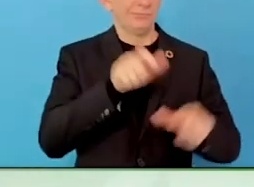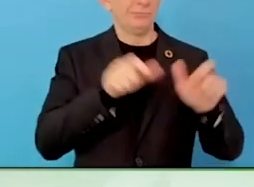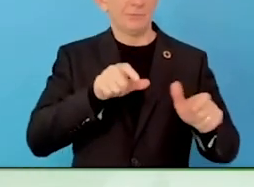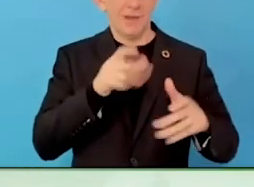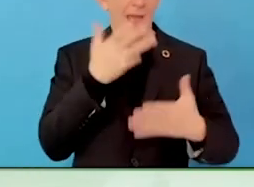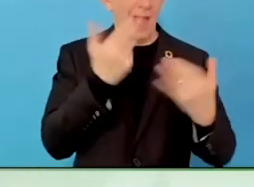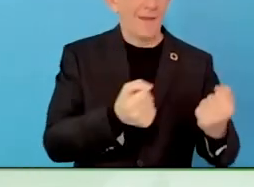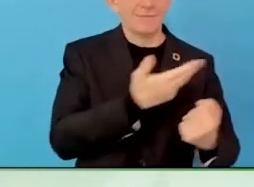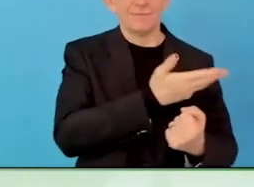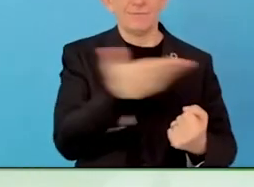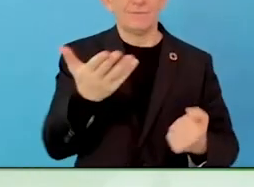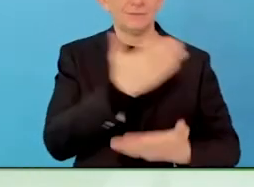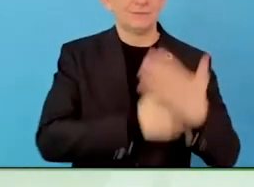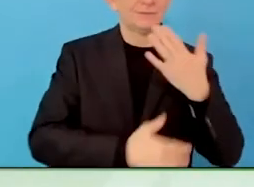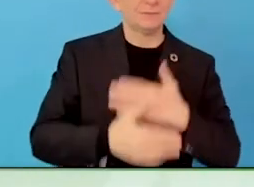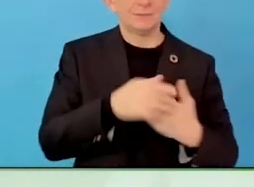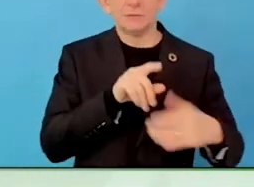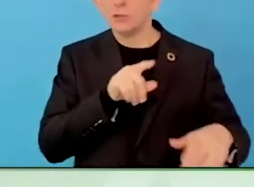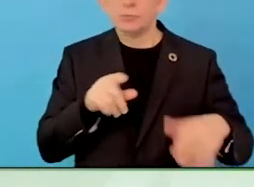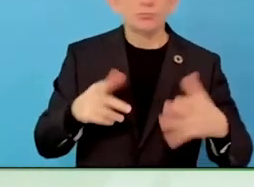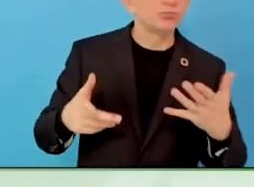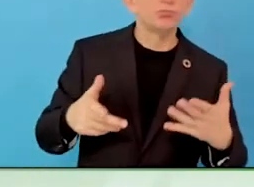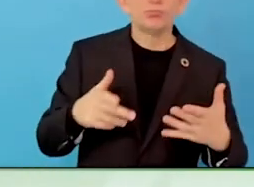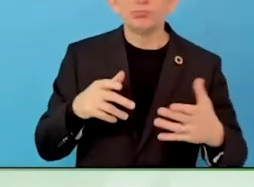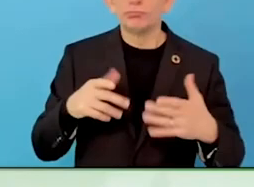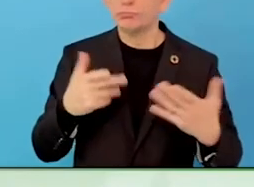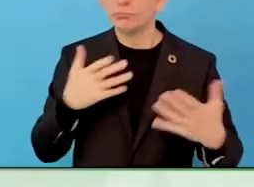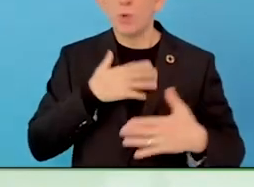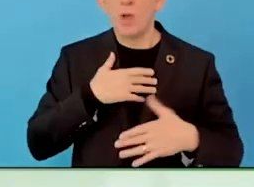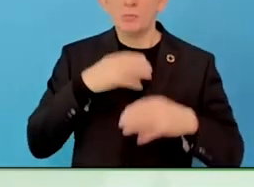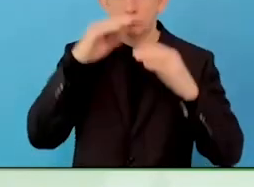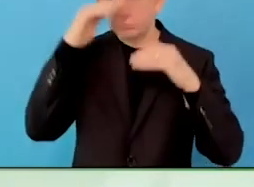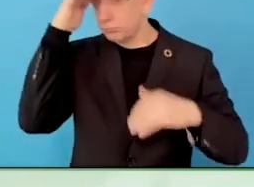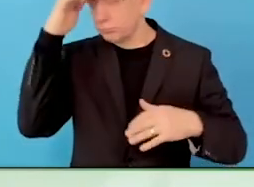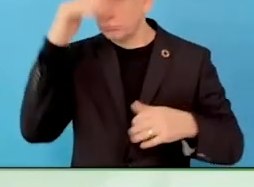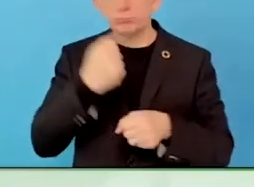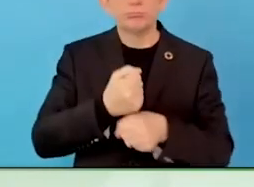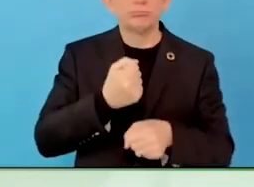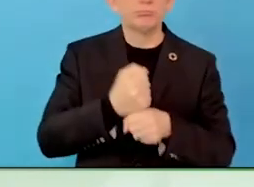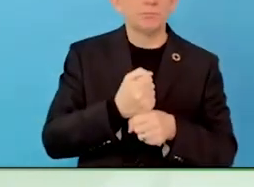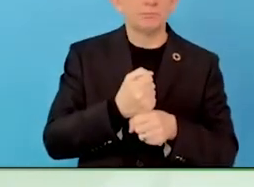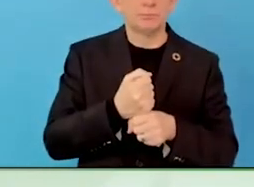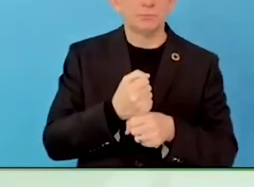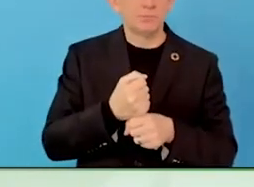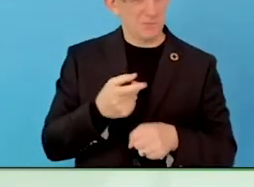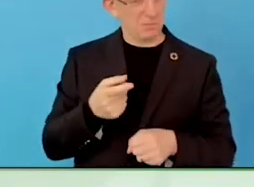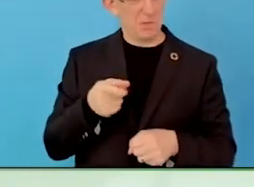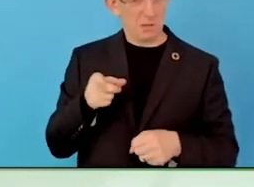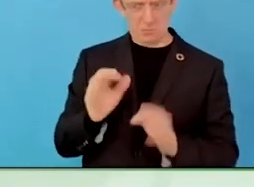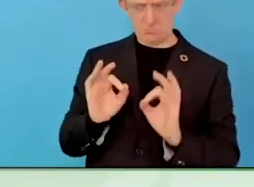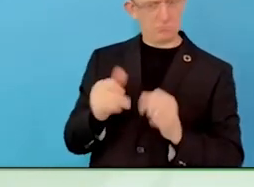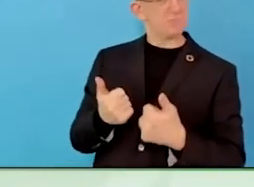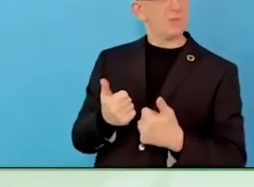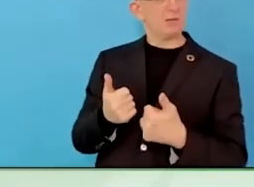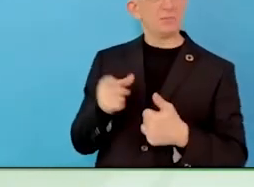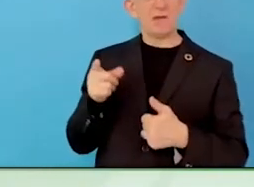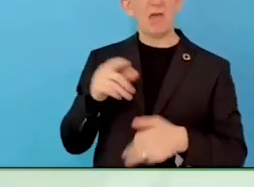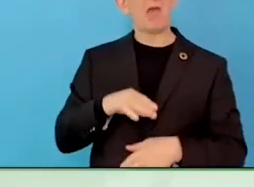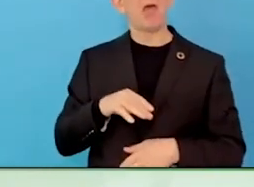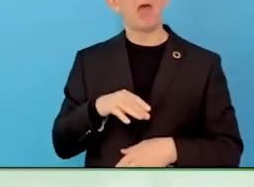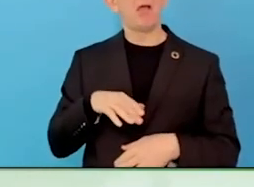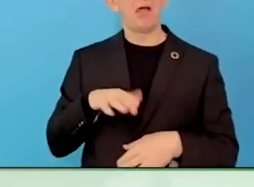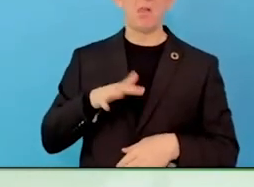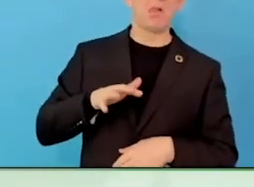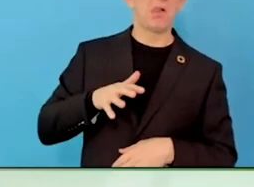It starts with are we ready, how can we communicate our options and